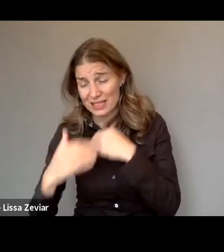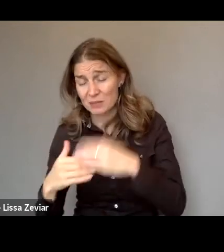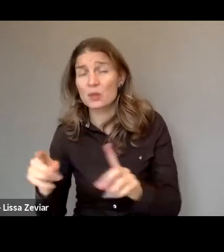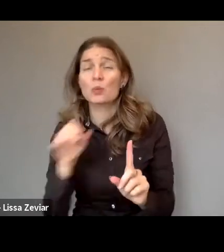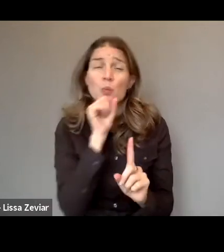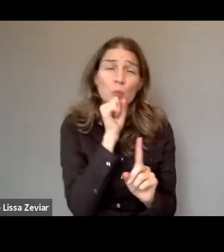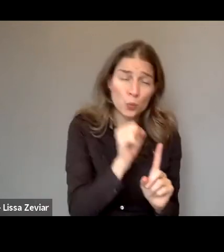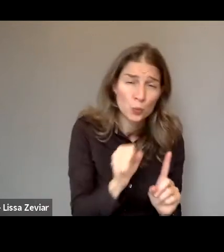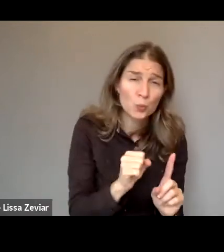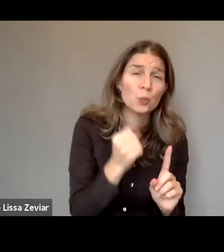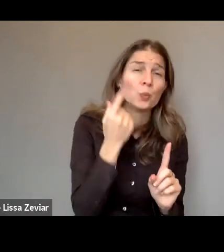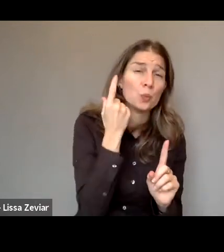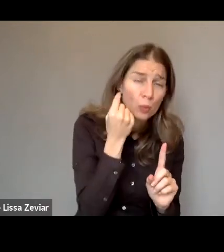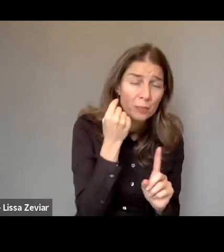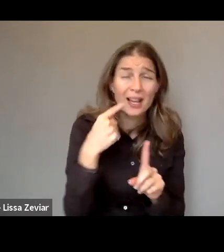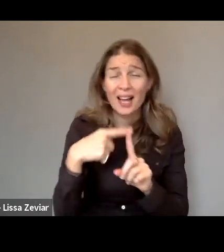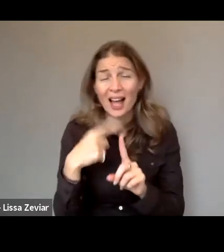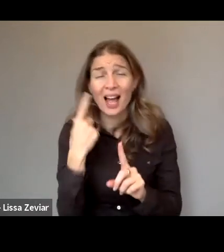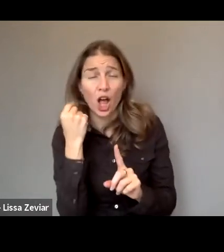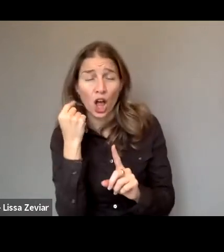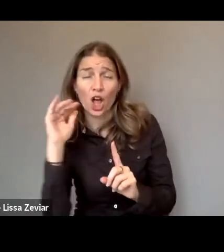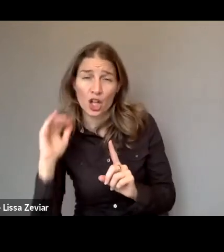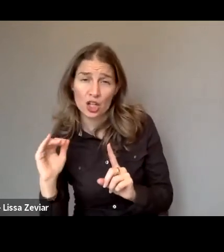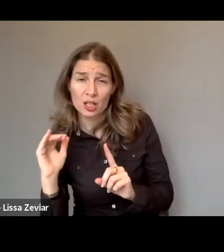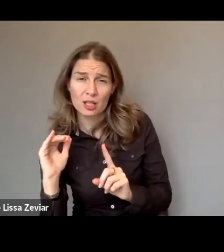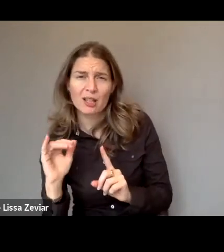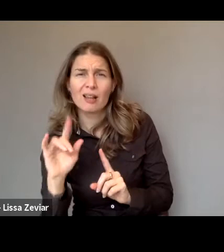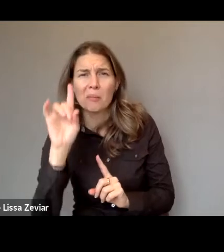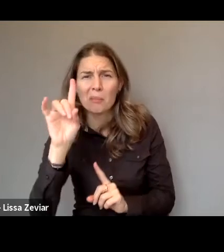but there are specific violence for women and girls with disabilities.